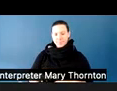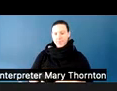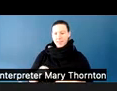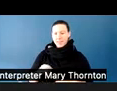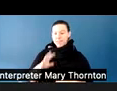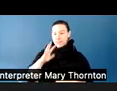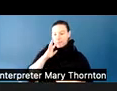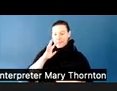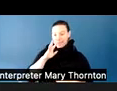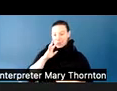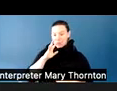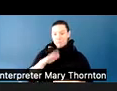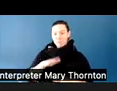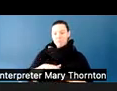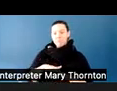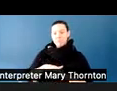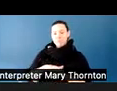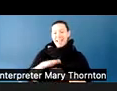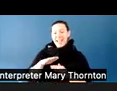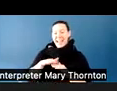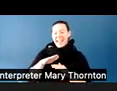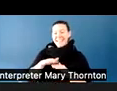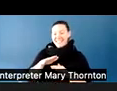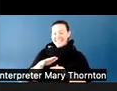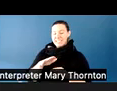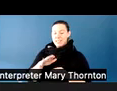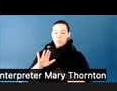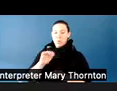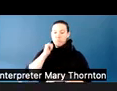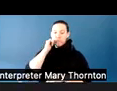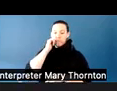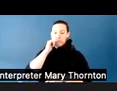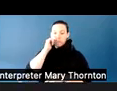at least at baseline, if not slower. We don't want to raise our voices.